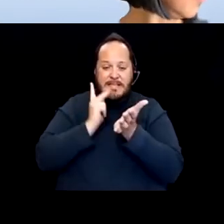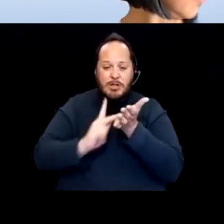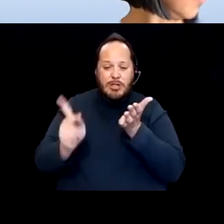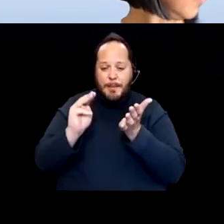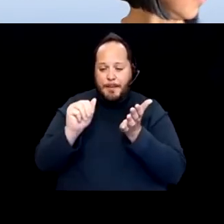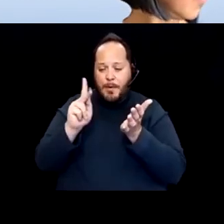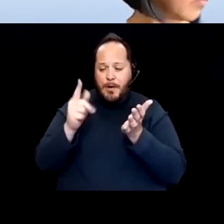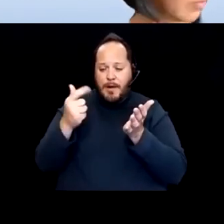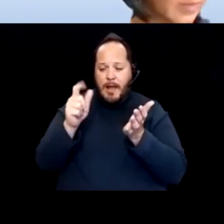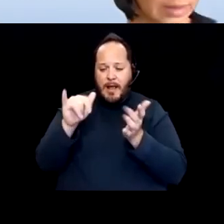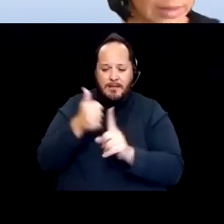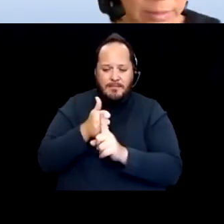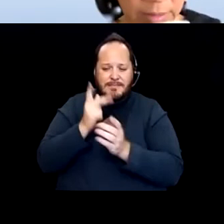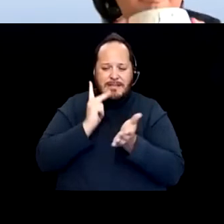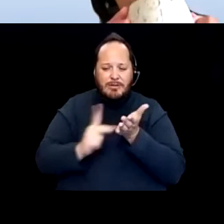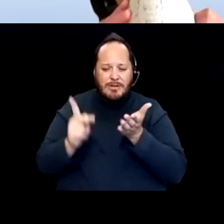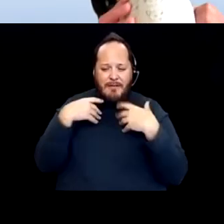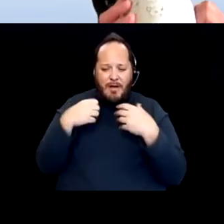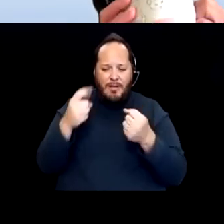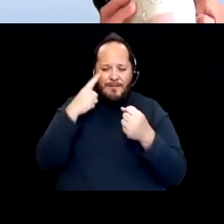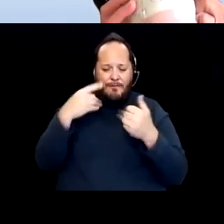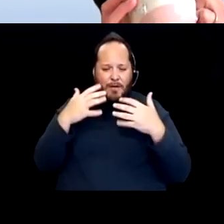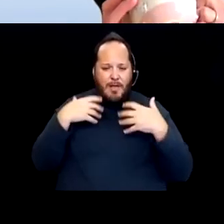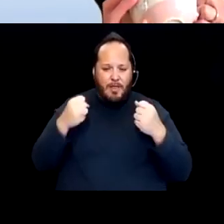played what I thought was a really important role